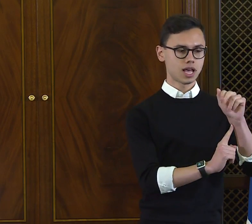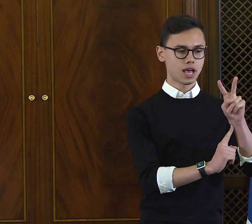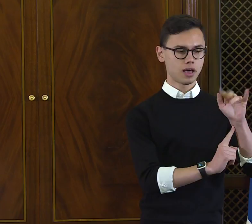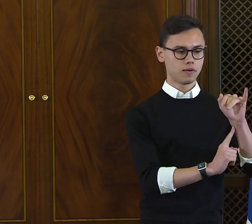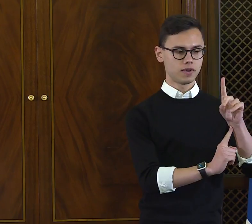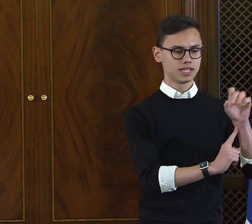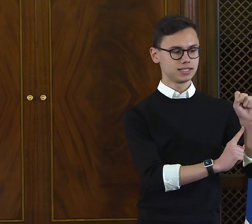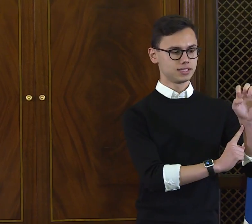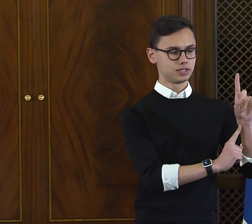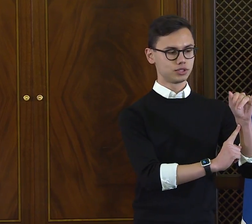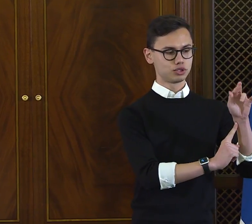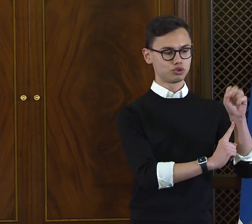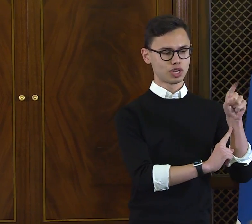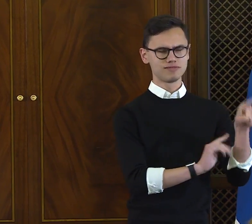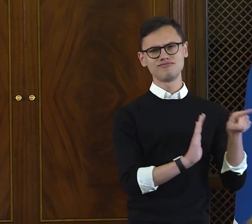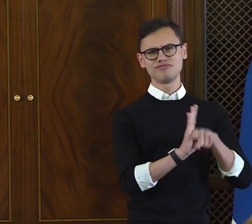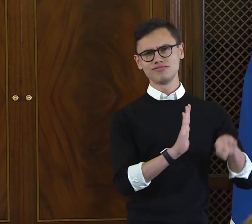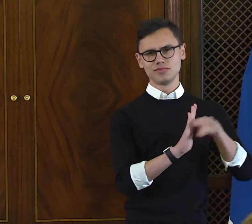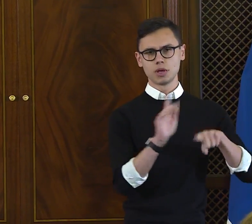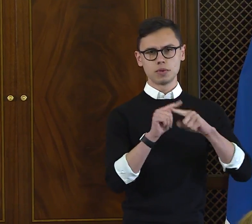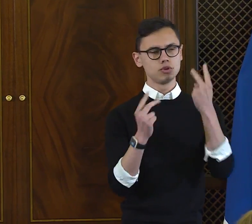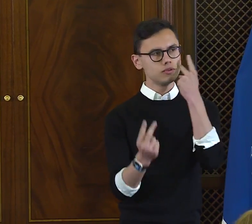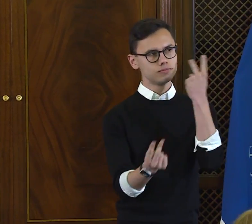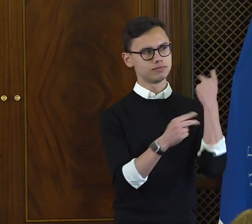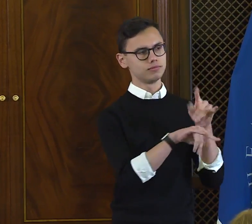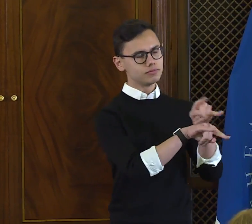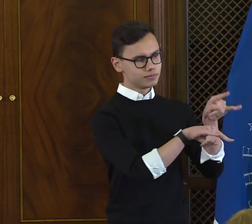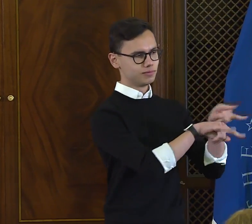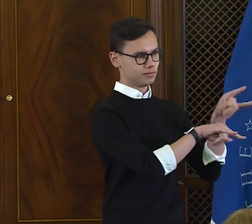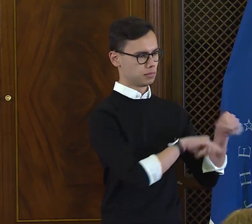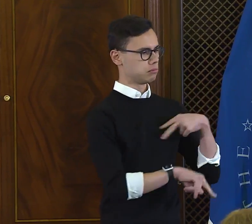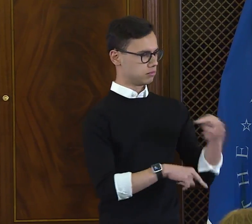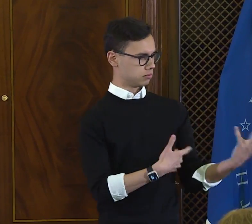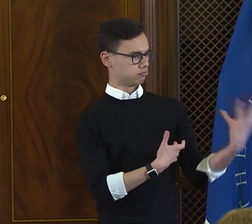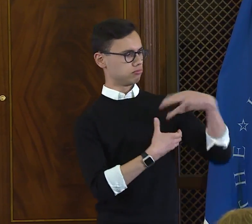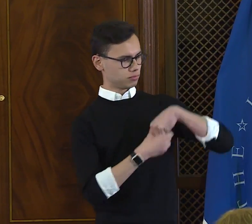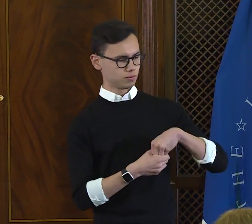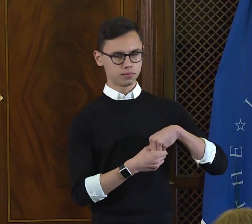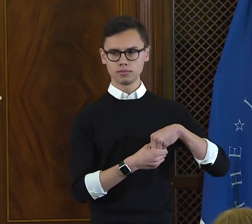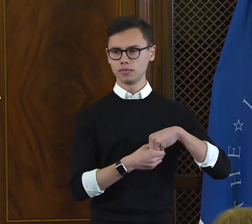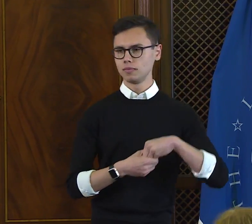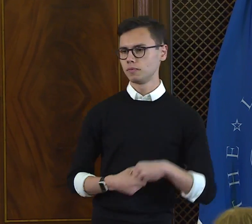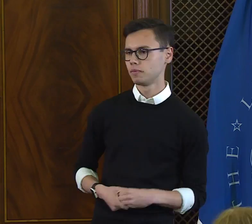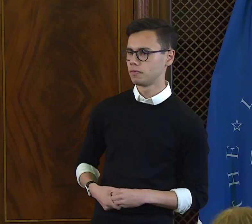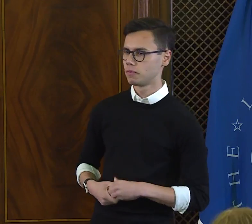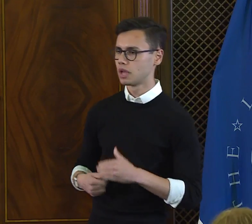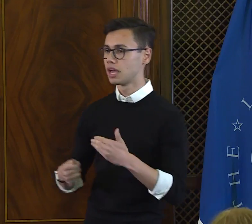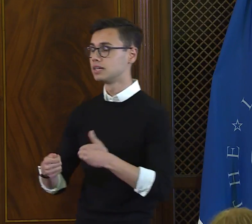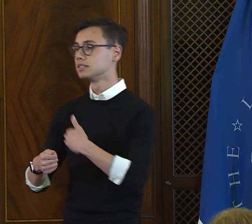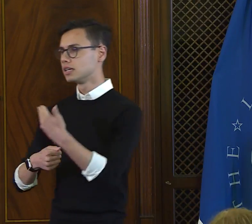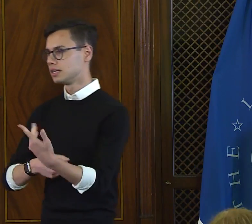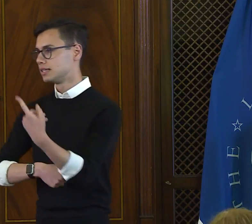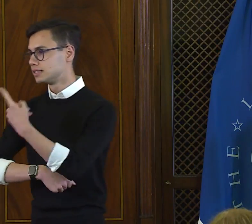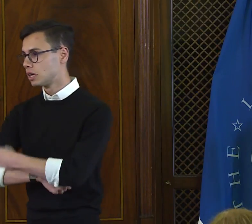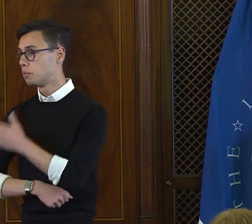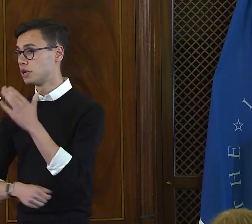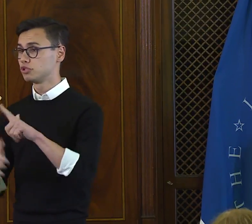One day I saw the world through the eyes of a cynical New Yorker, David Sedaris, where a horrible incident could be recounted